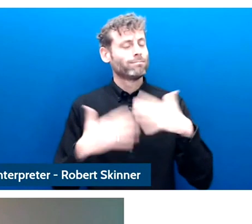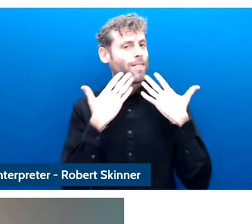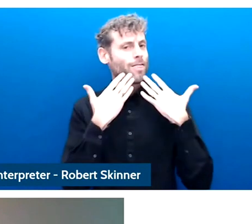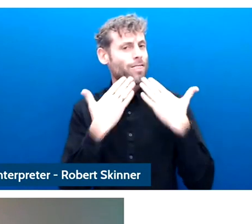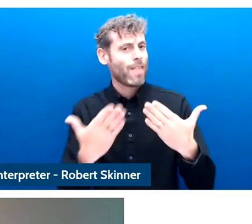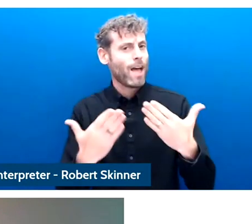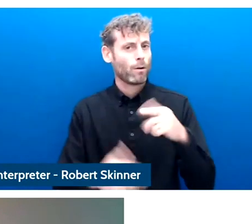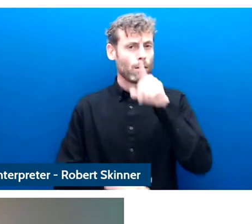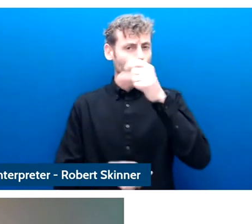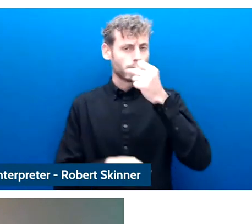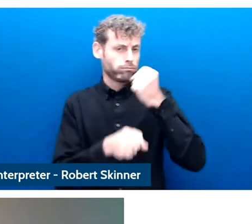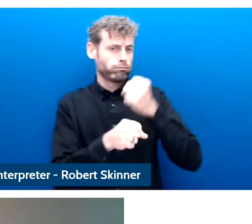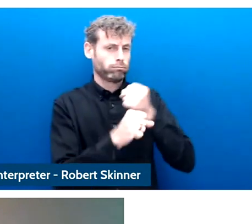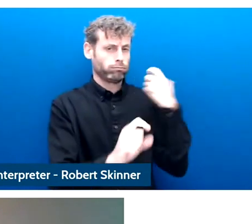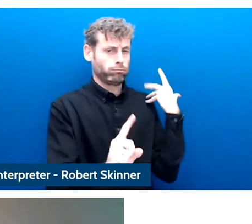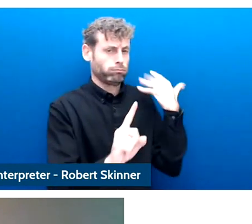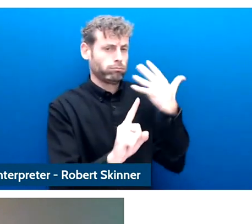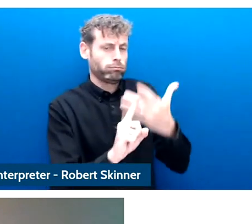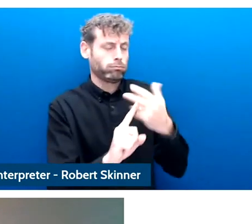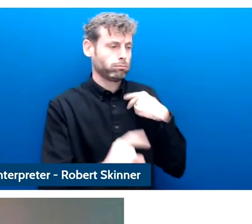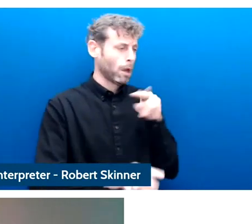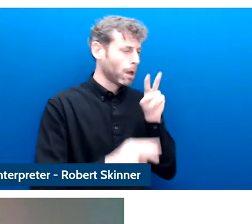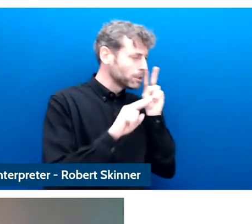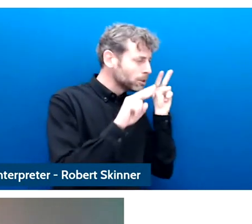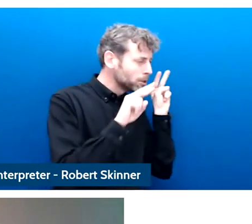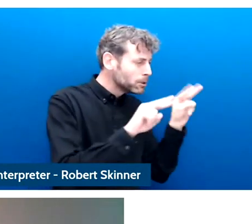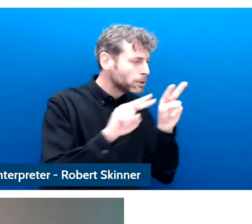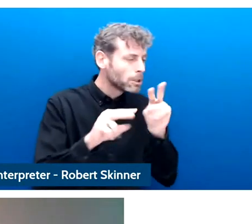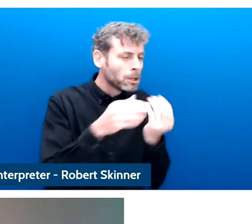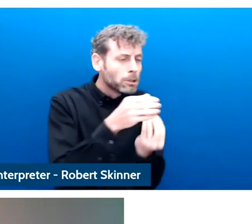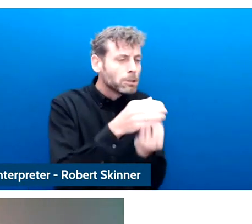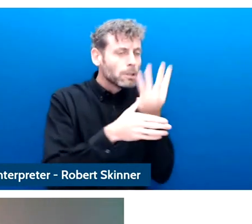developments of the policy changes and question that is we need to ask and is I